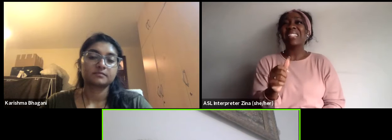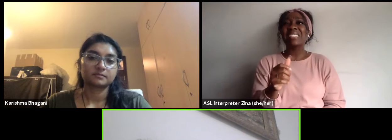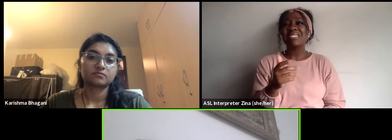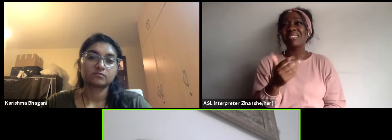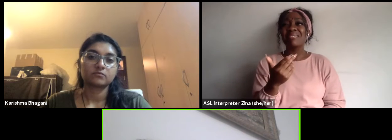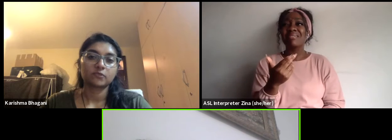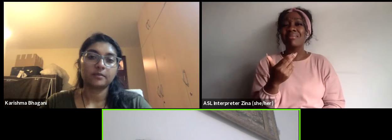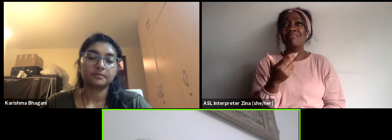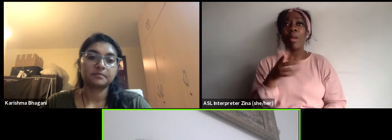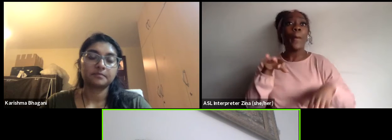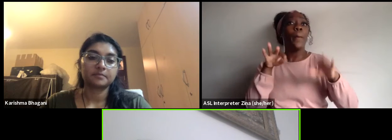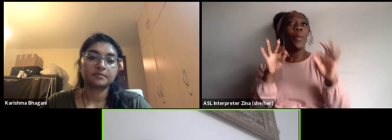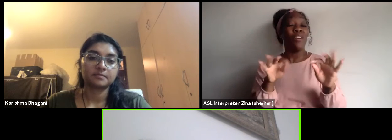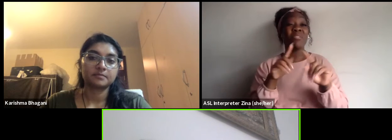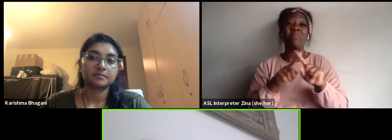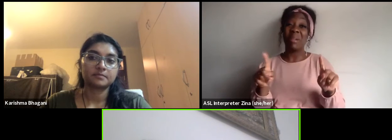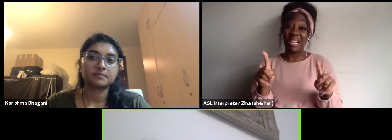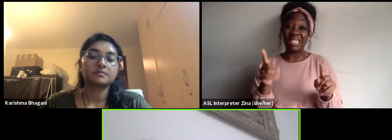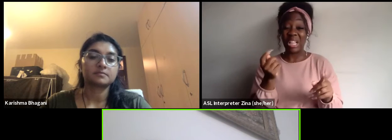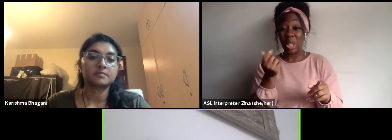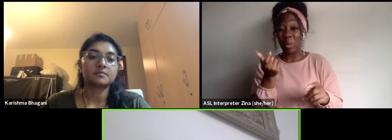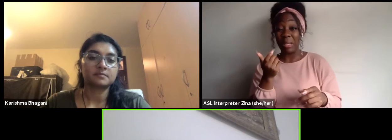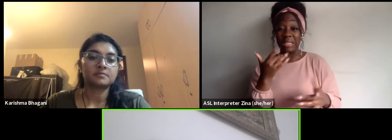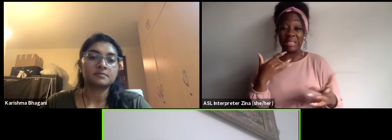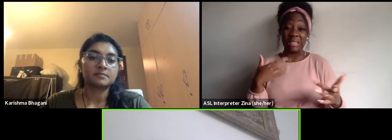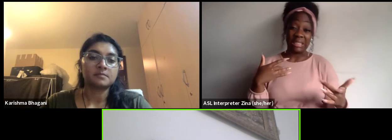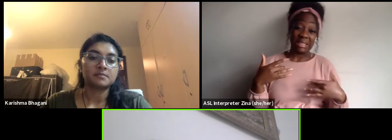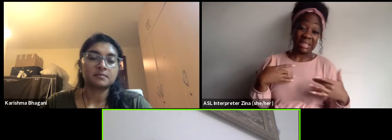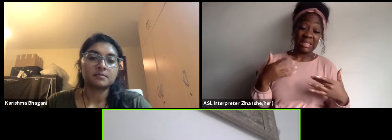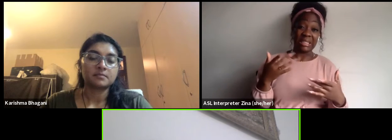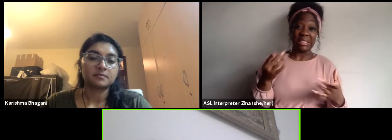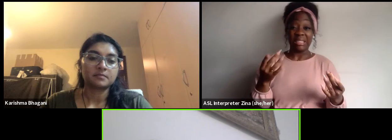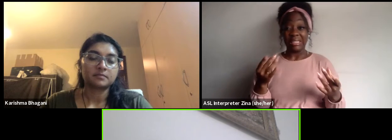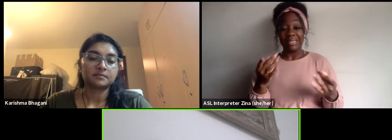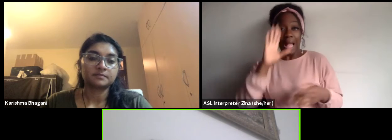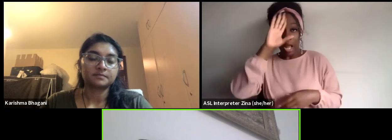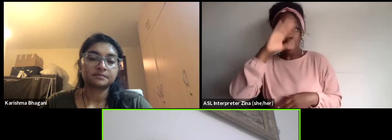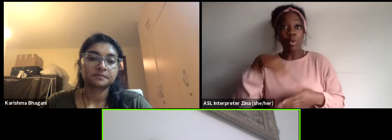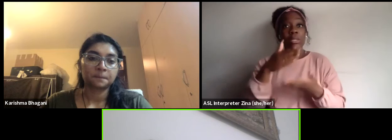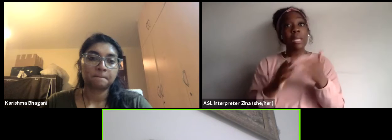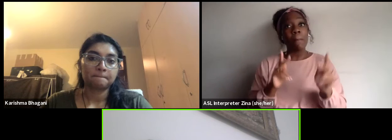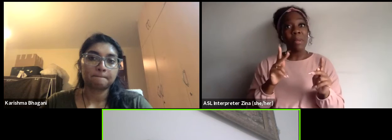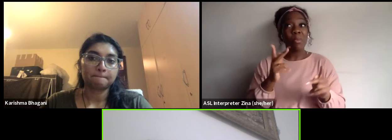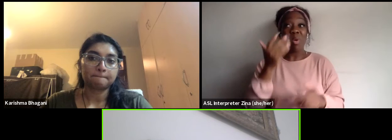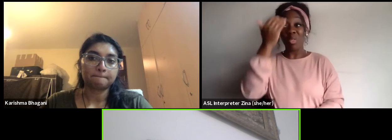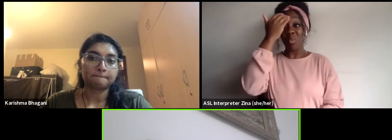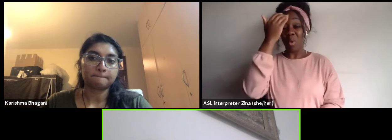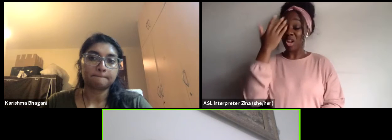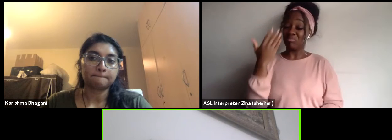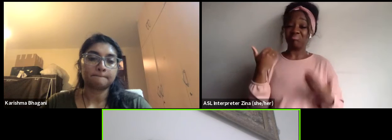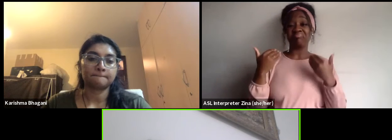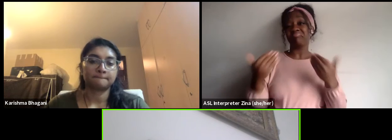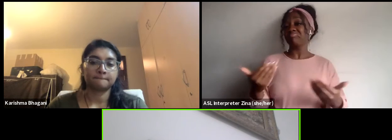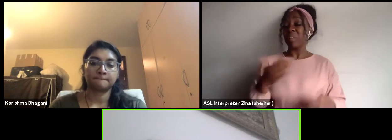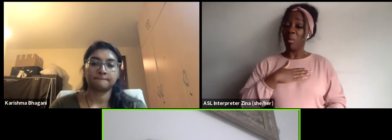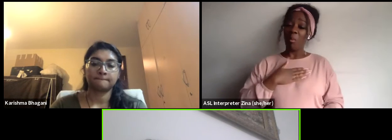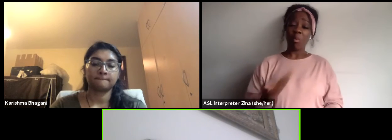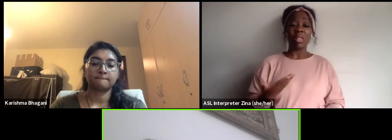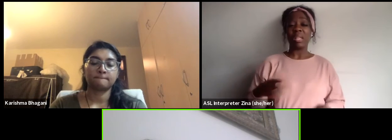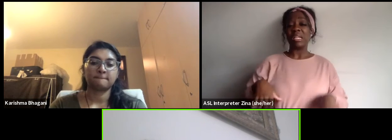and you have to be aware that you take that risk I understand some people would say I won't willing to take that risk because I stand for some value